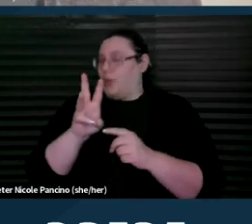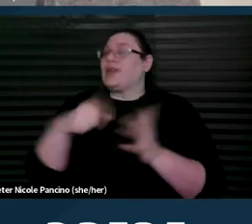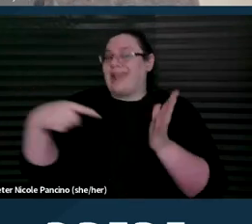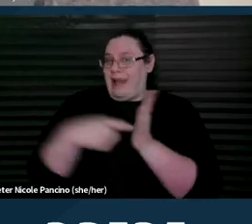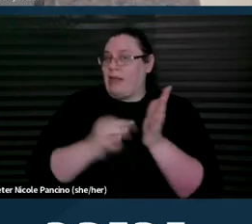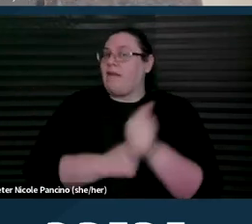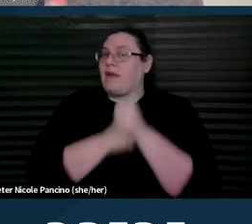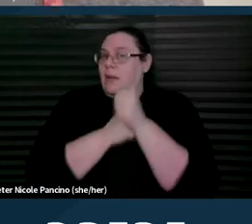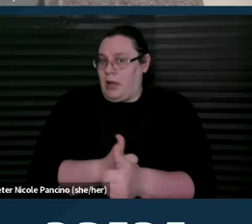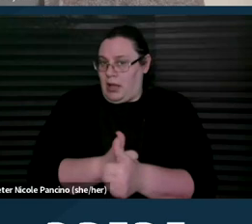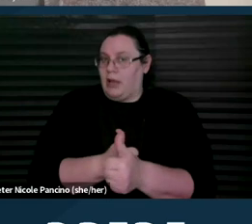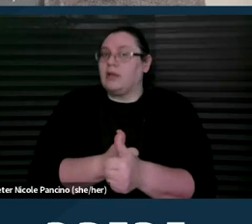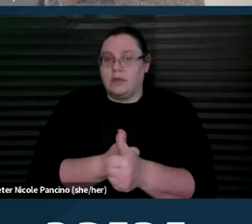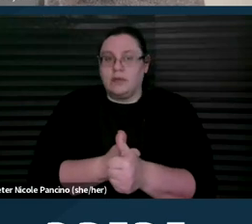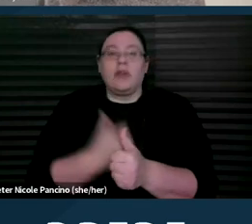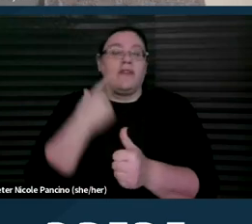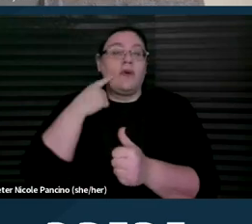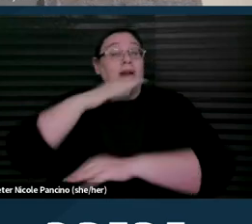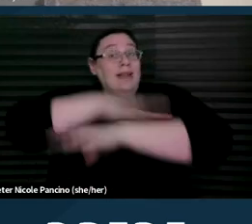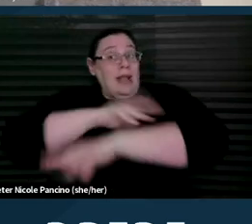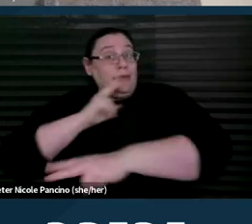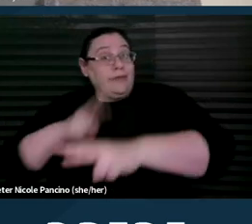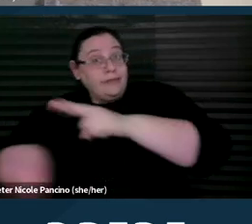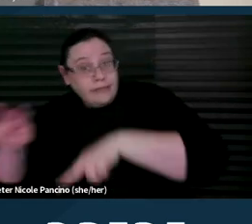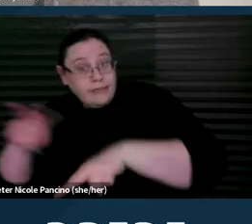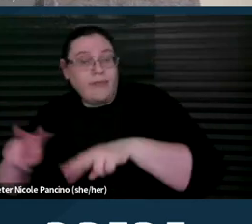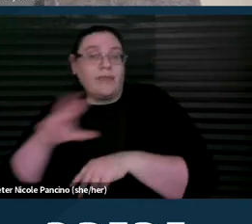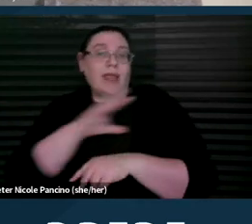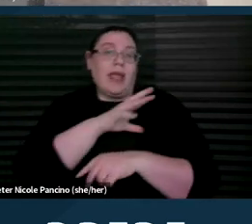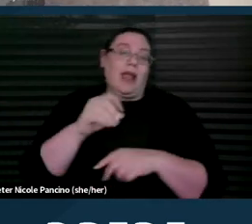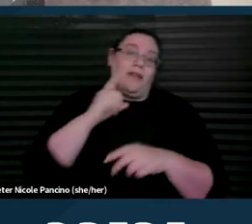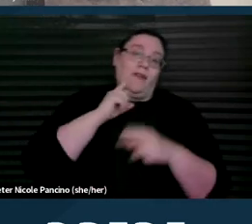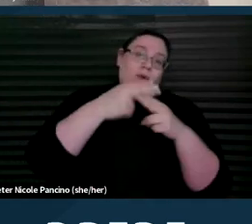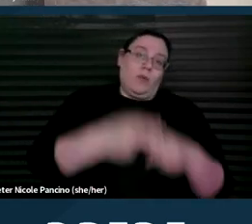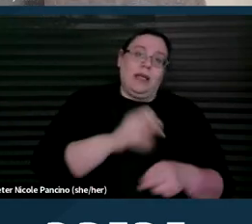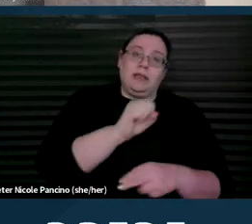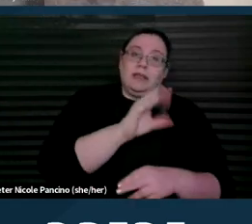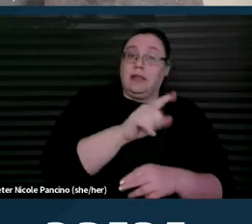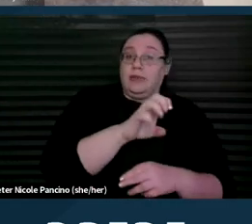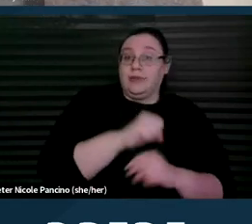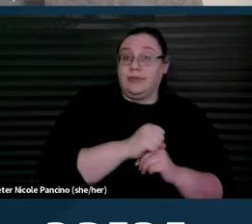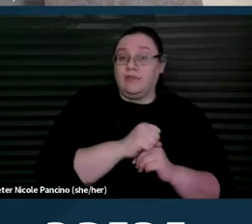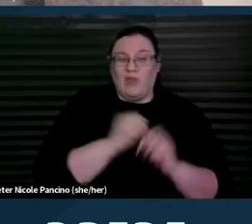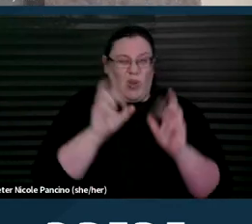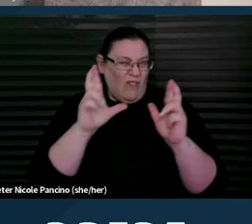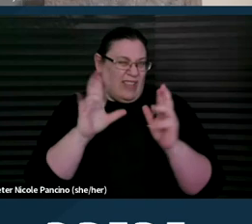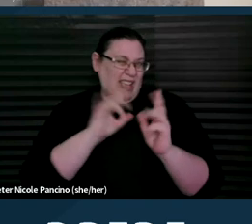for exam tables and for weight scales. So hopefully, that answers your question.